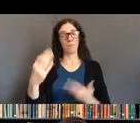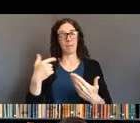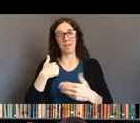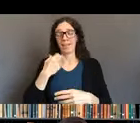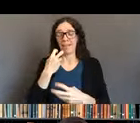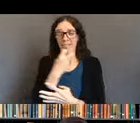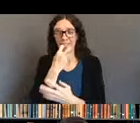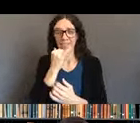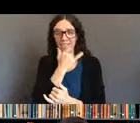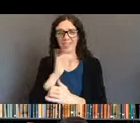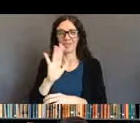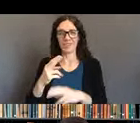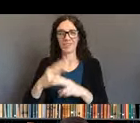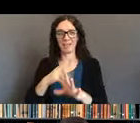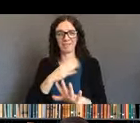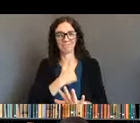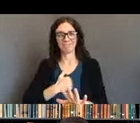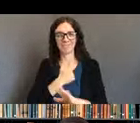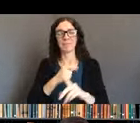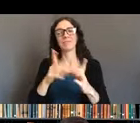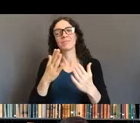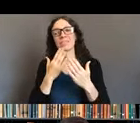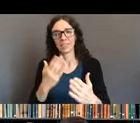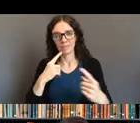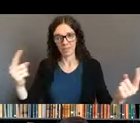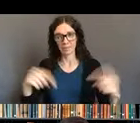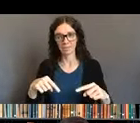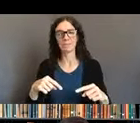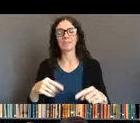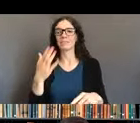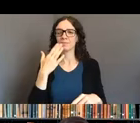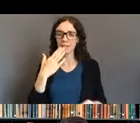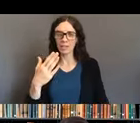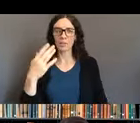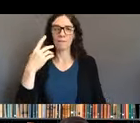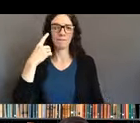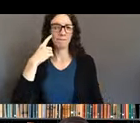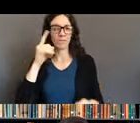But anyway, thank you all for being here and for developing this wonderful presentation